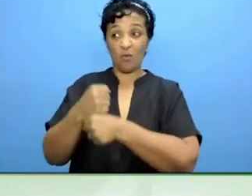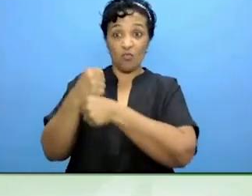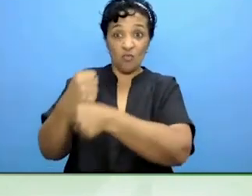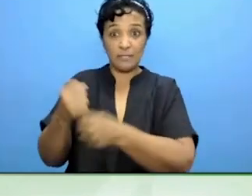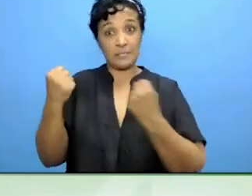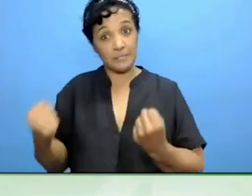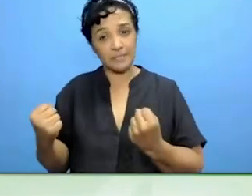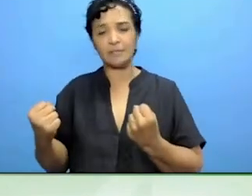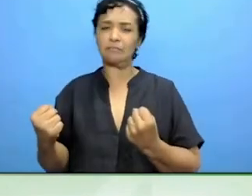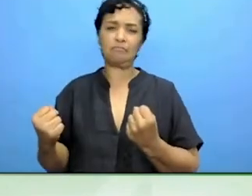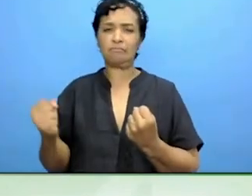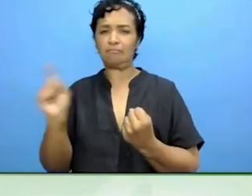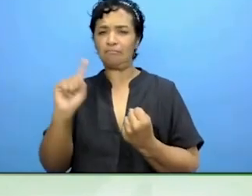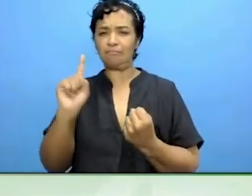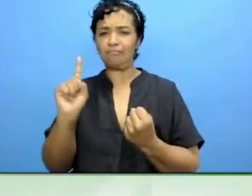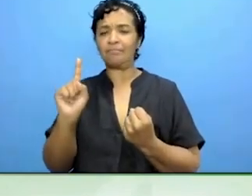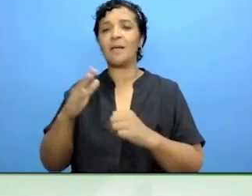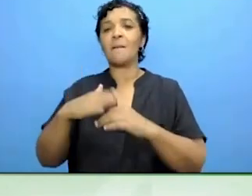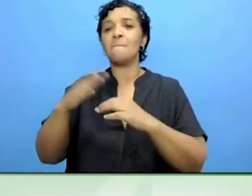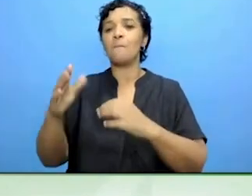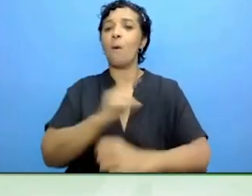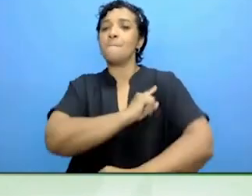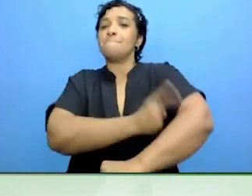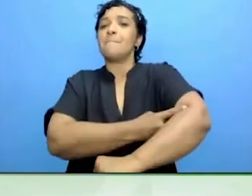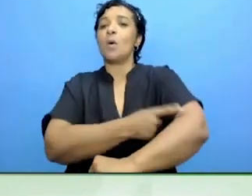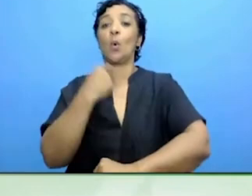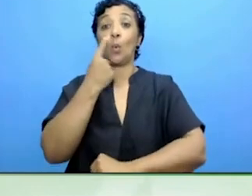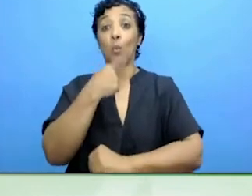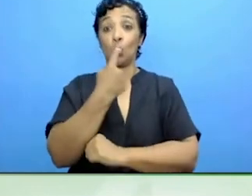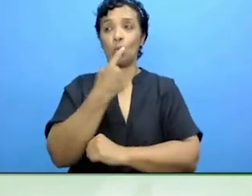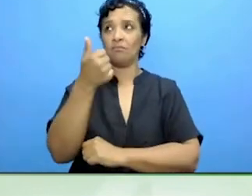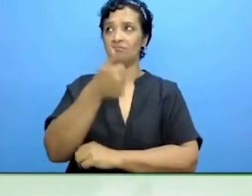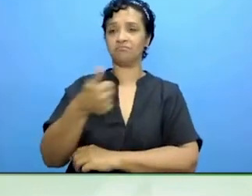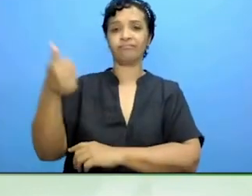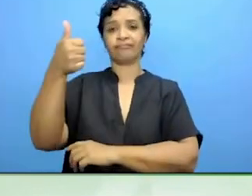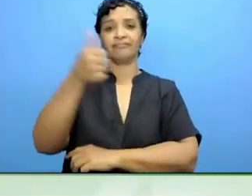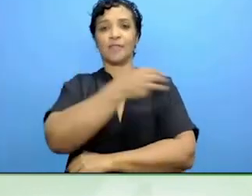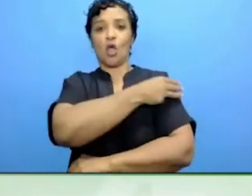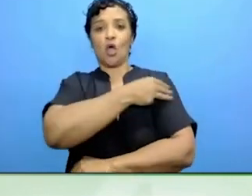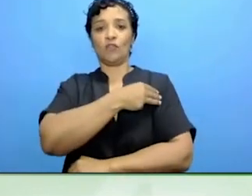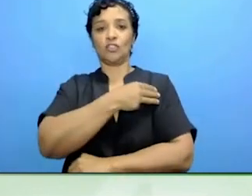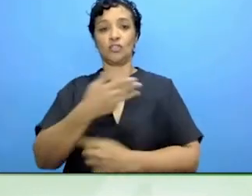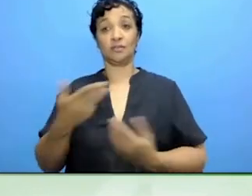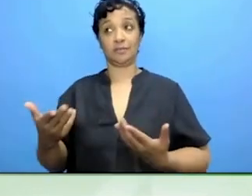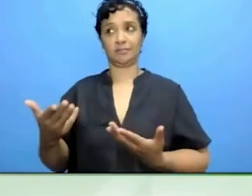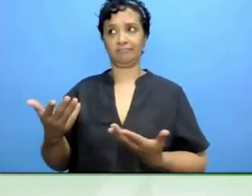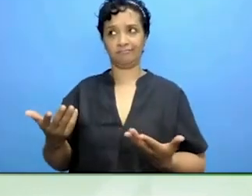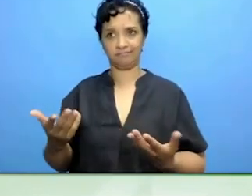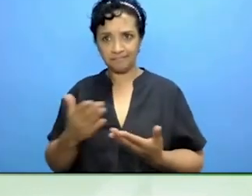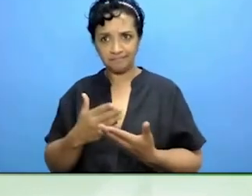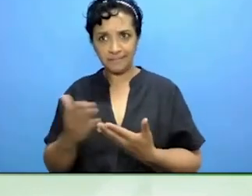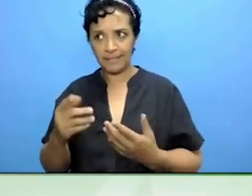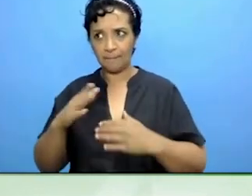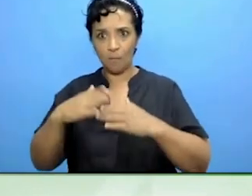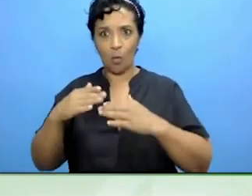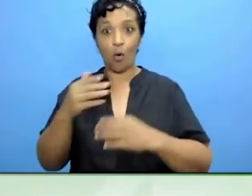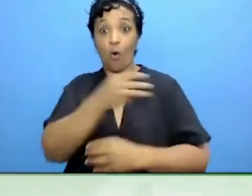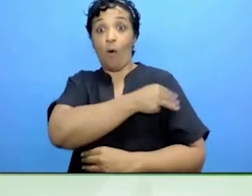officials who can always be very helpful and useful. Sometimes you can get further with officials than politicians.